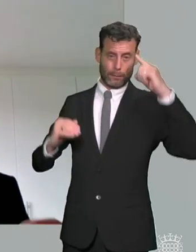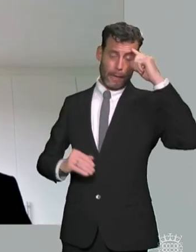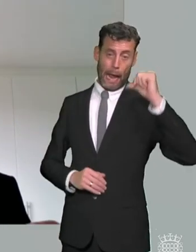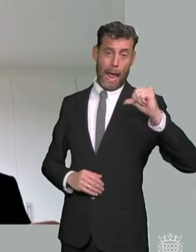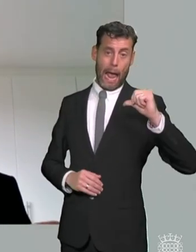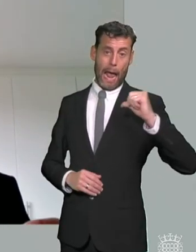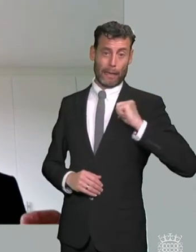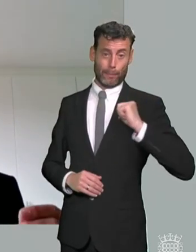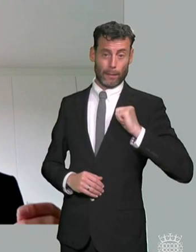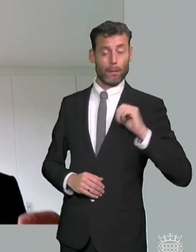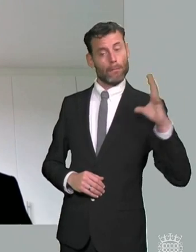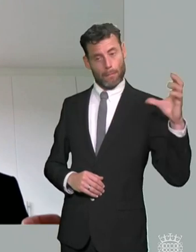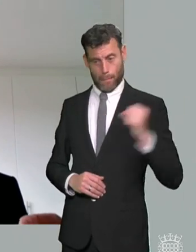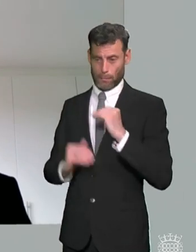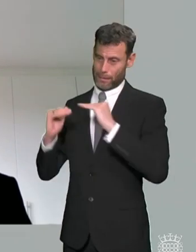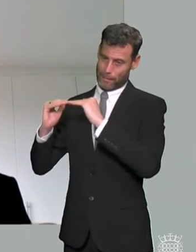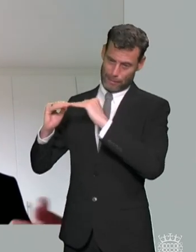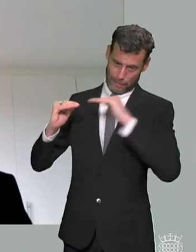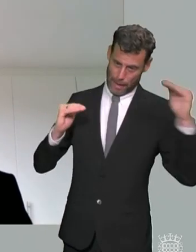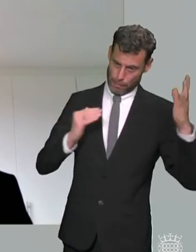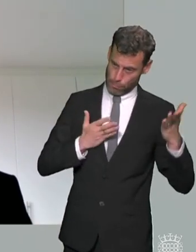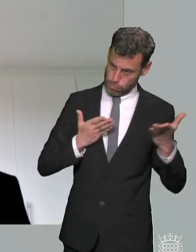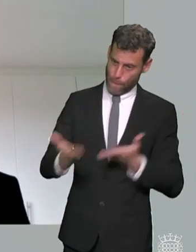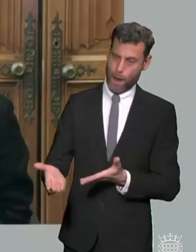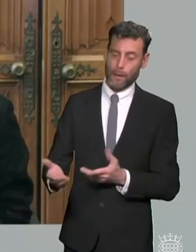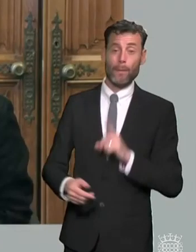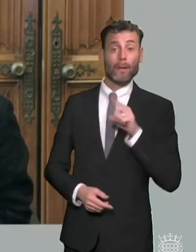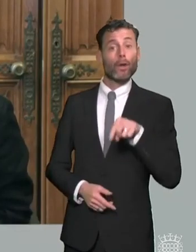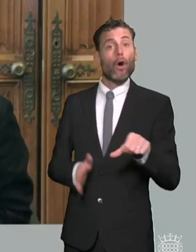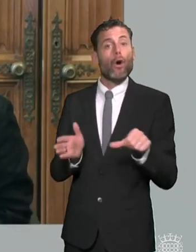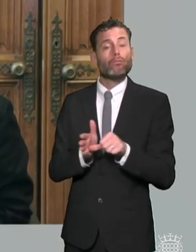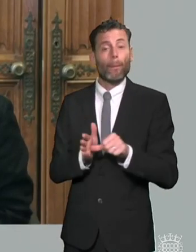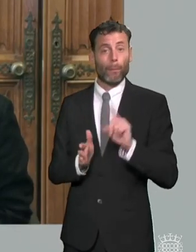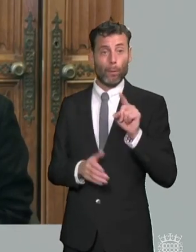resources to deliver properly so should there be another okay i'm sorry to interject but should